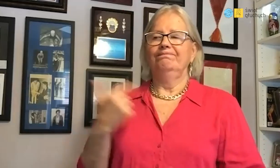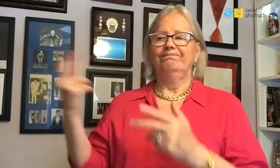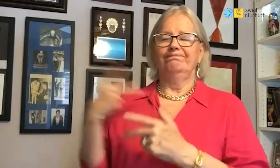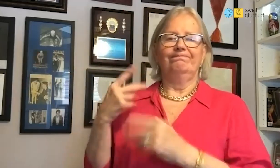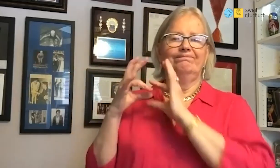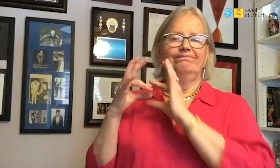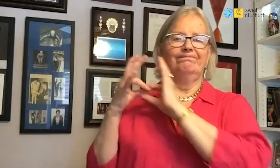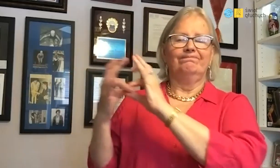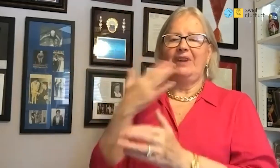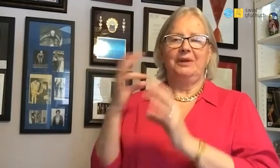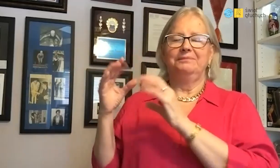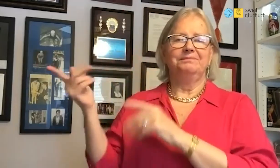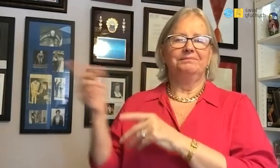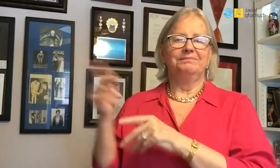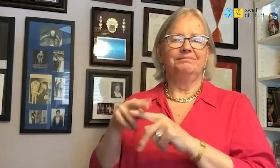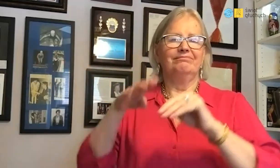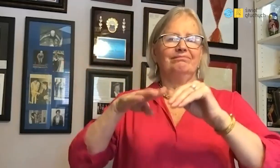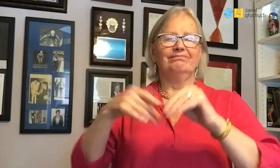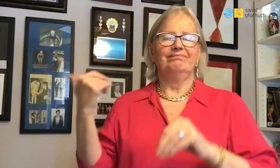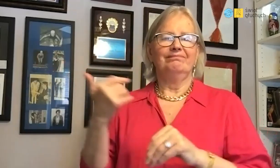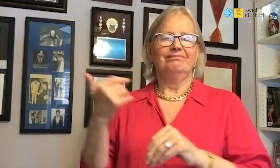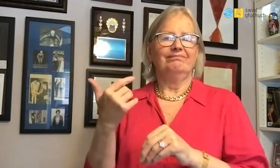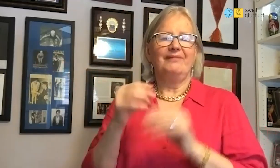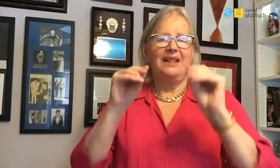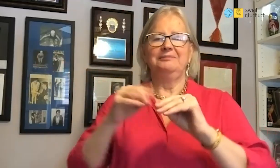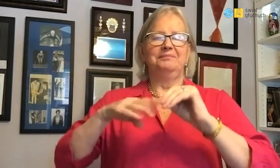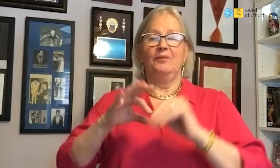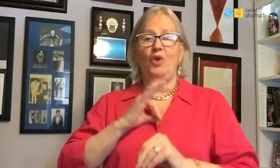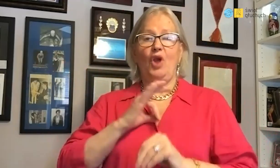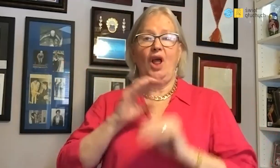With my previous trainer I exercised well,